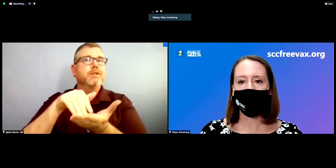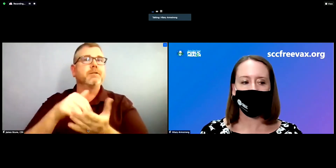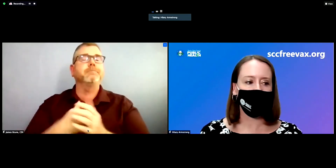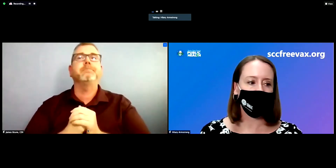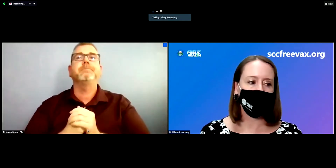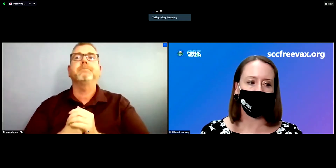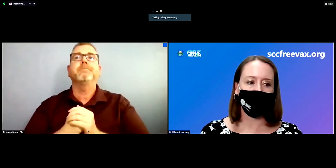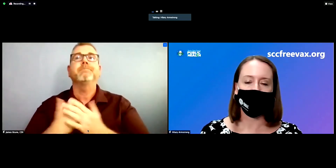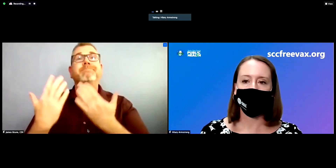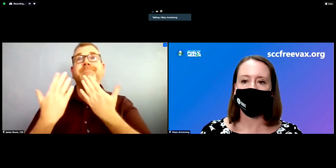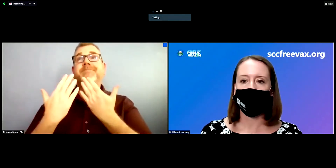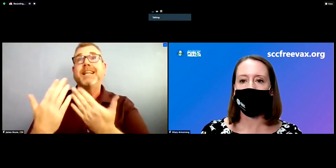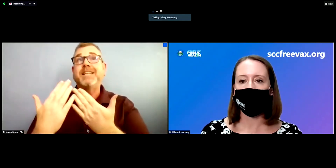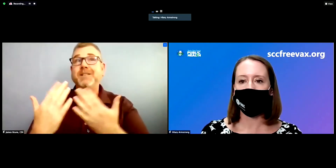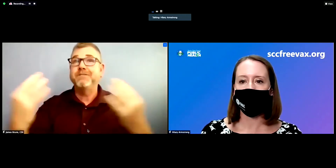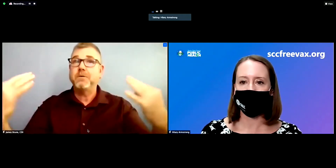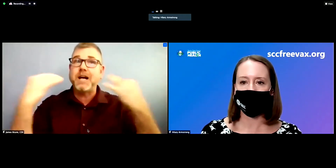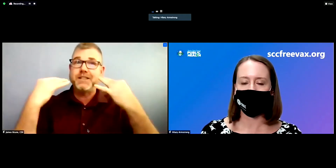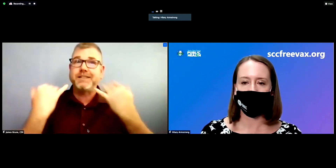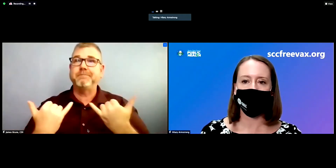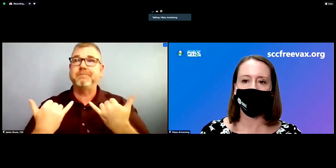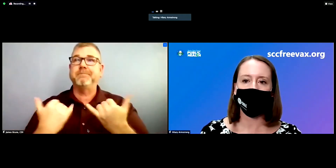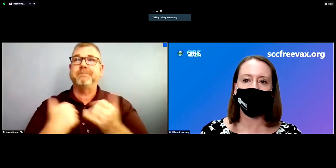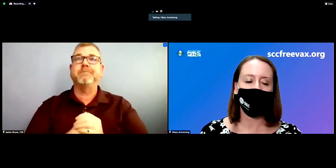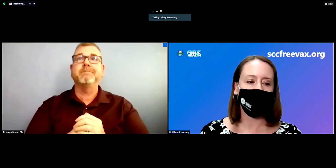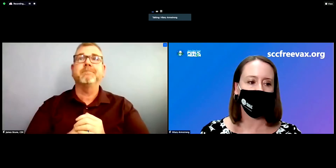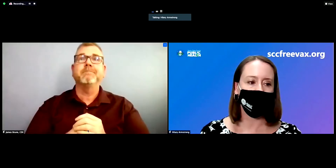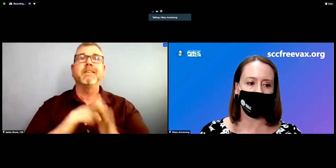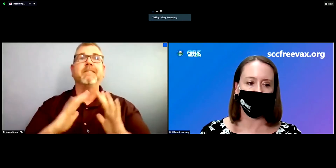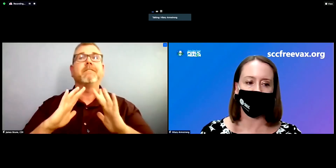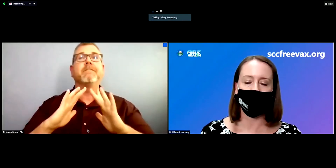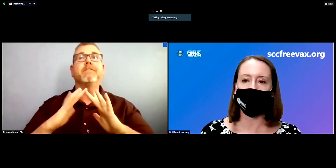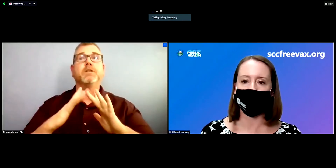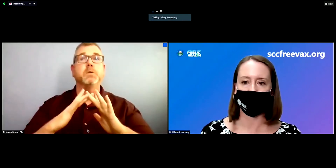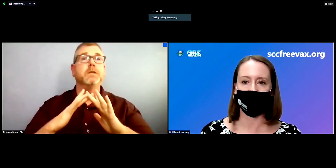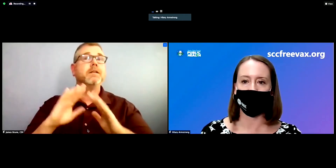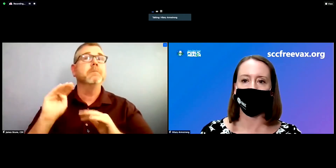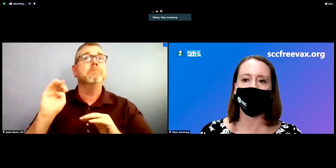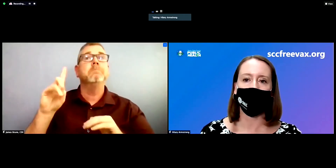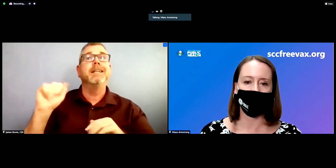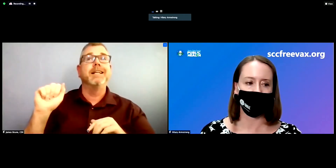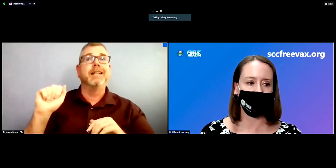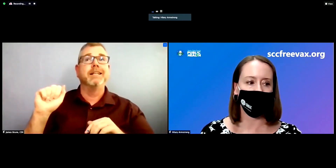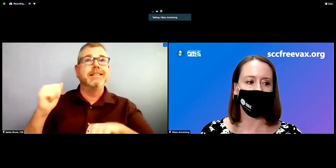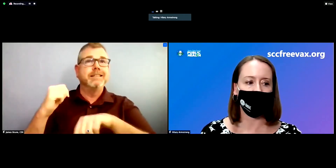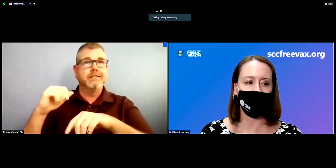media availability to highlight the expansion of vaccination capacity throughout Santa Clara